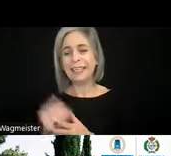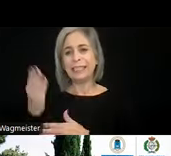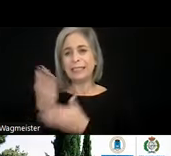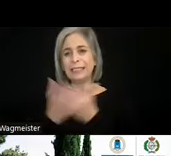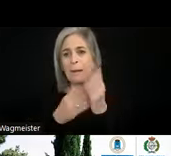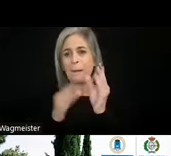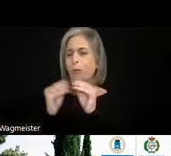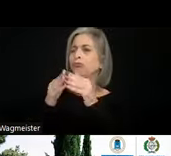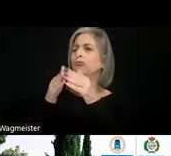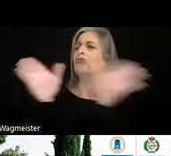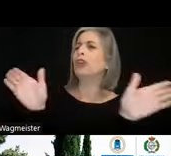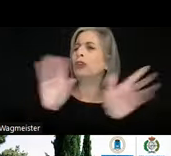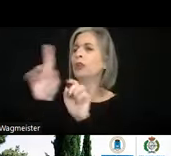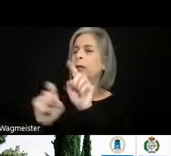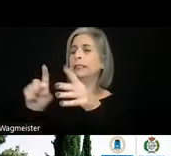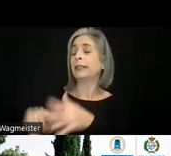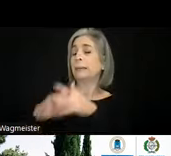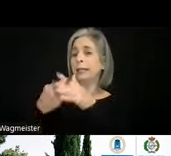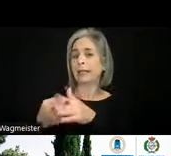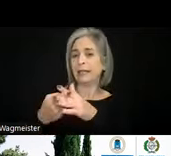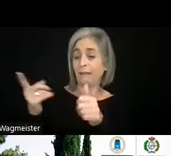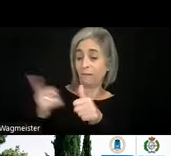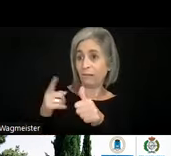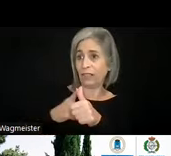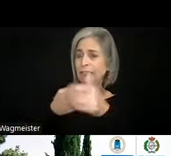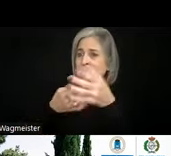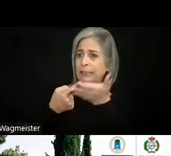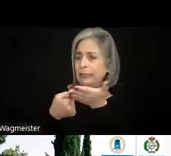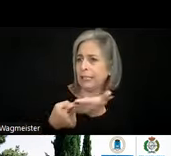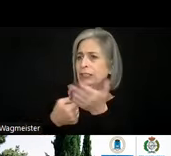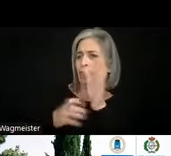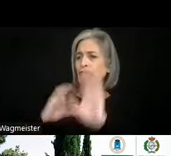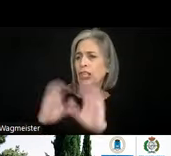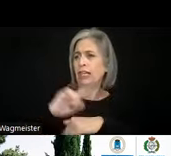generic questions in the beginning. So first, a discussion in the chat also about the EN. So EN